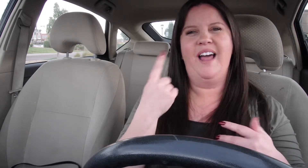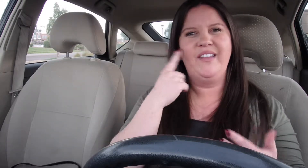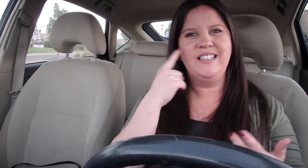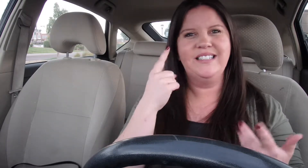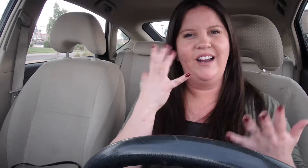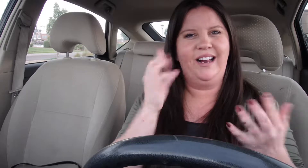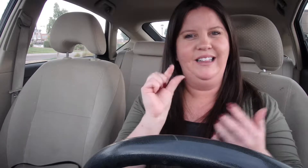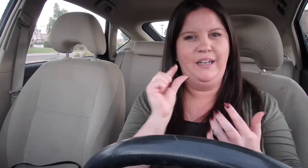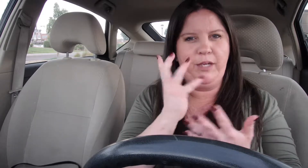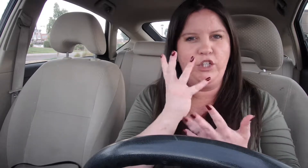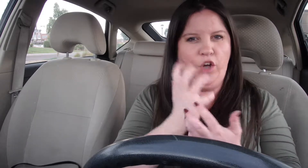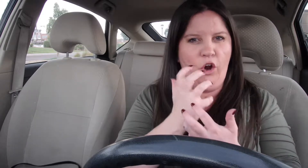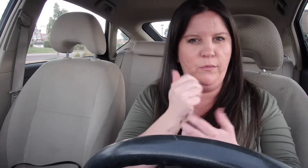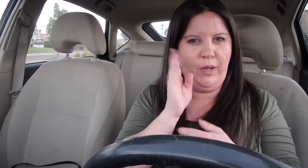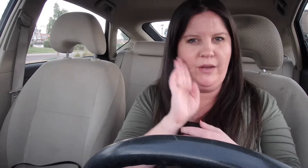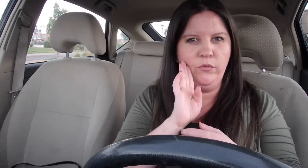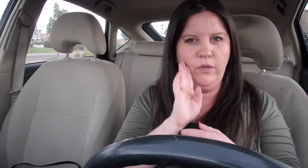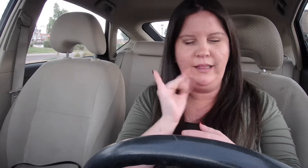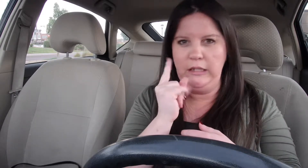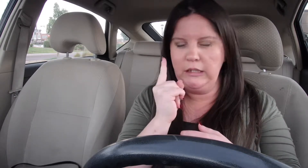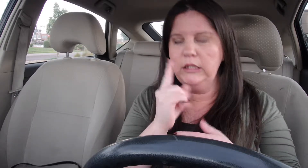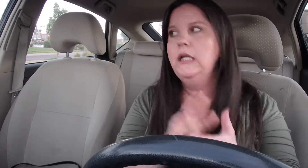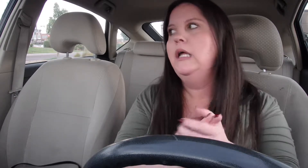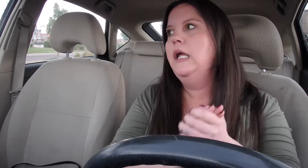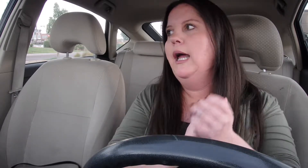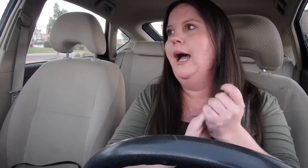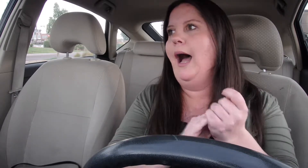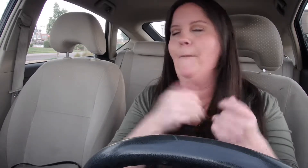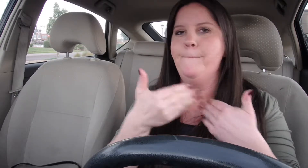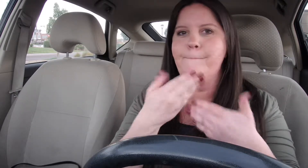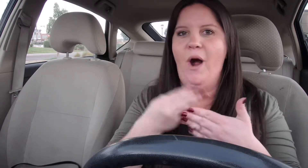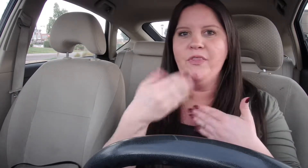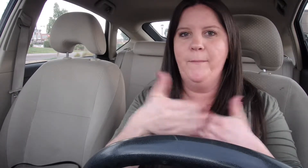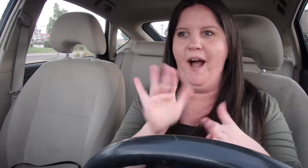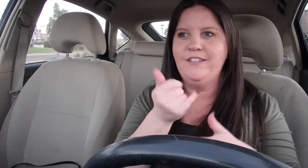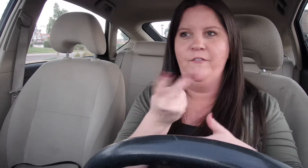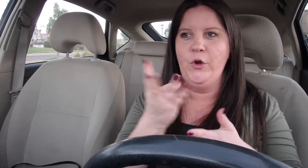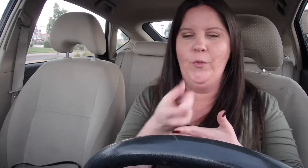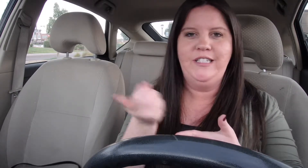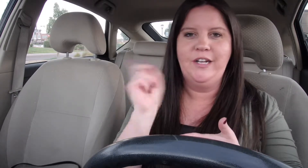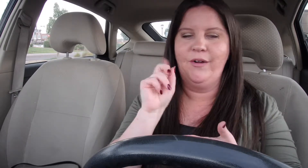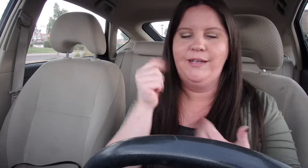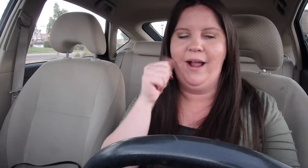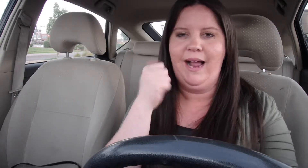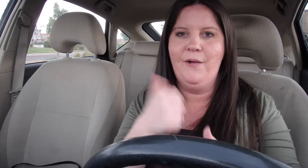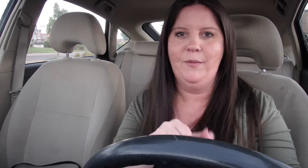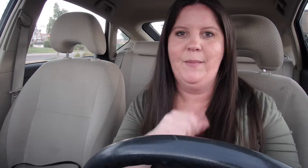I just I think it's a little bit darker brown I think I bought the box few weeks ago